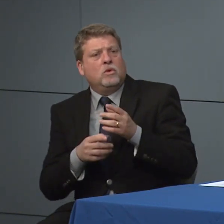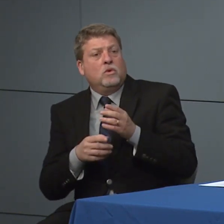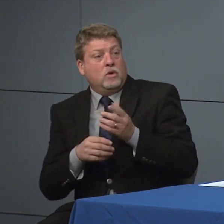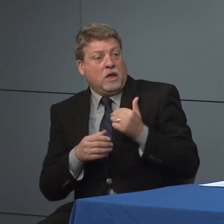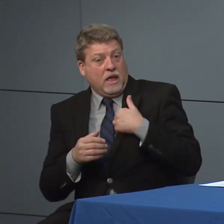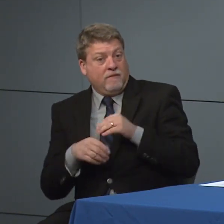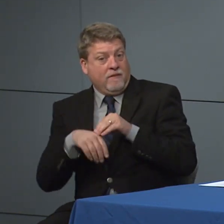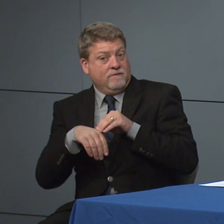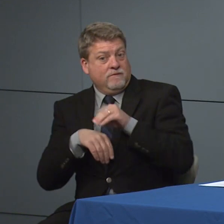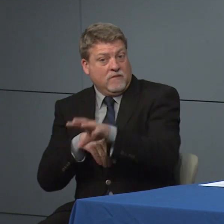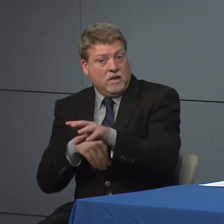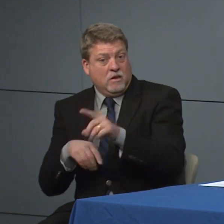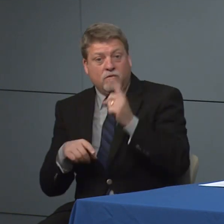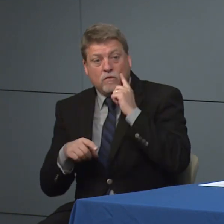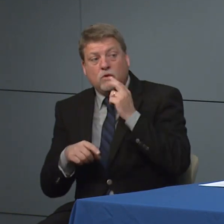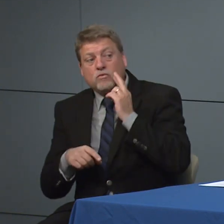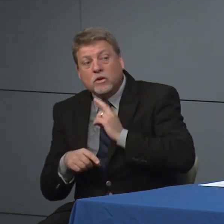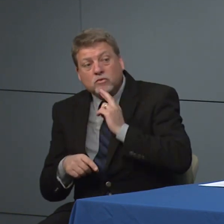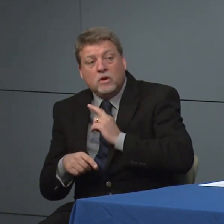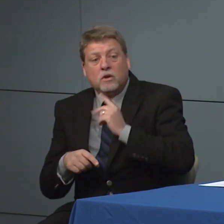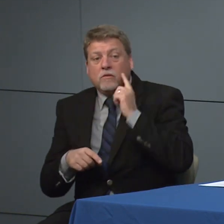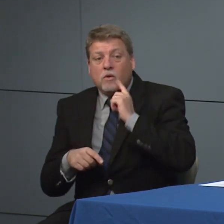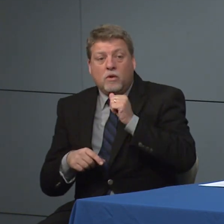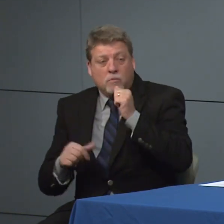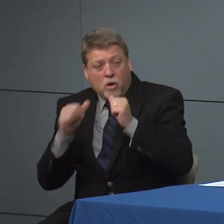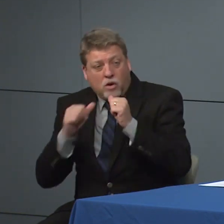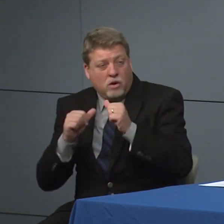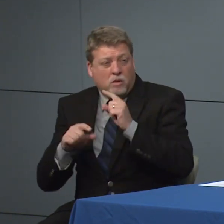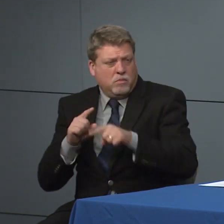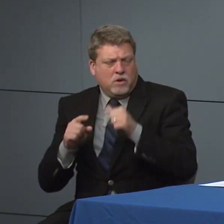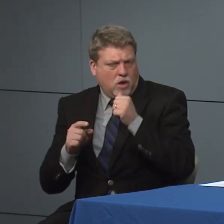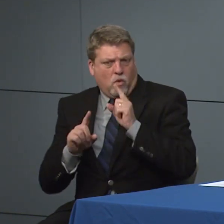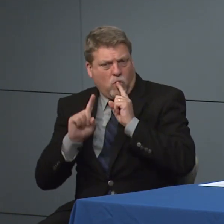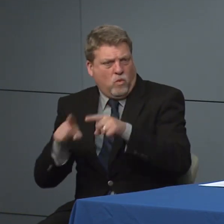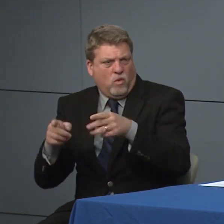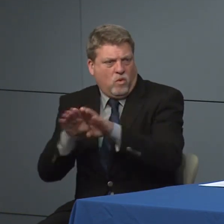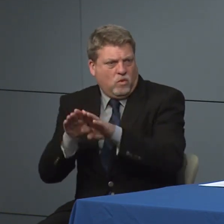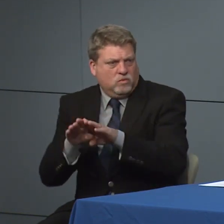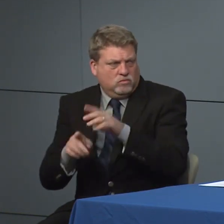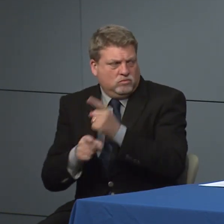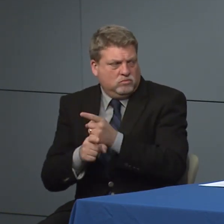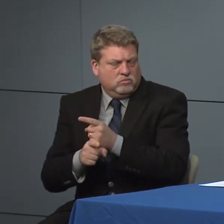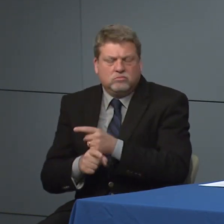restaurants, but you're not asking them to close that is correct.